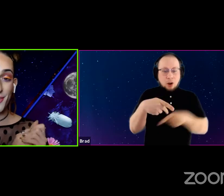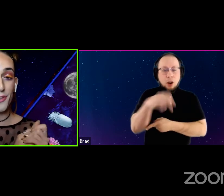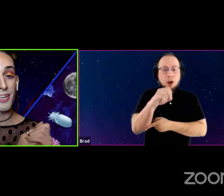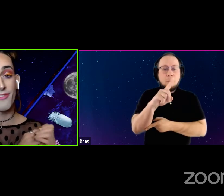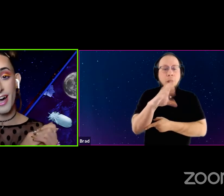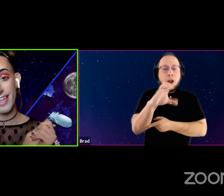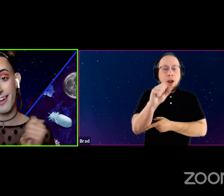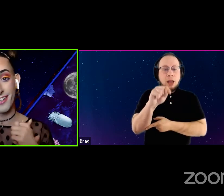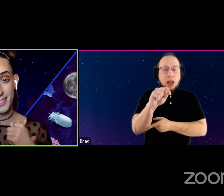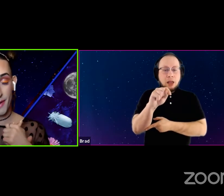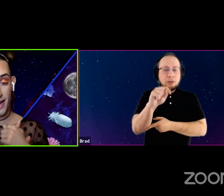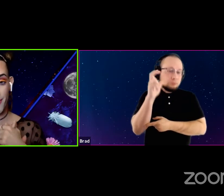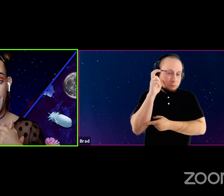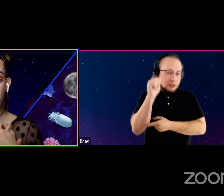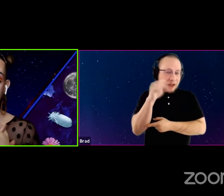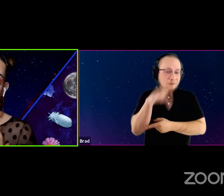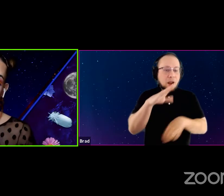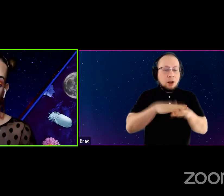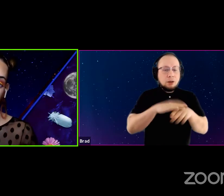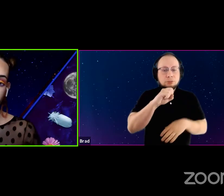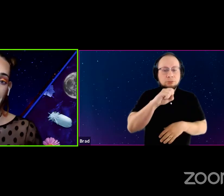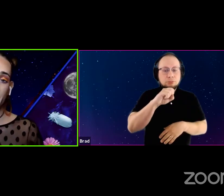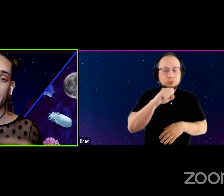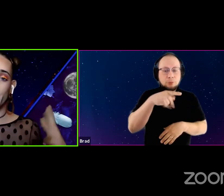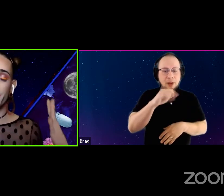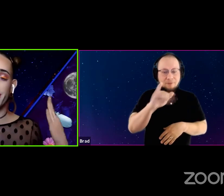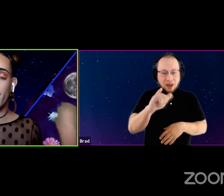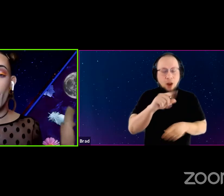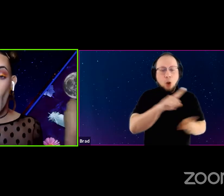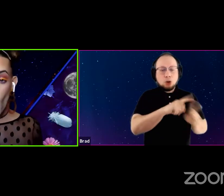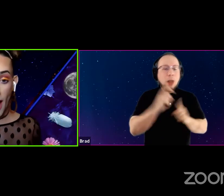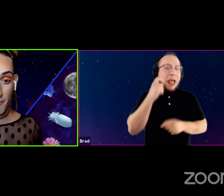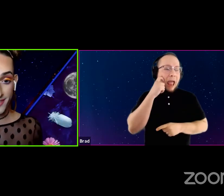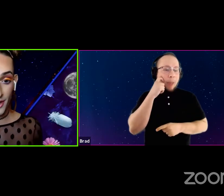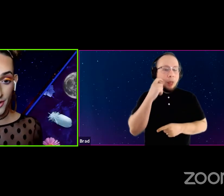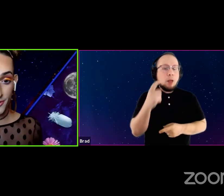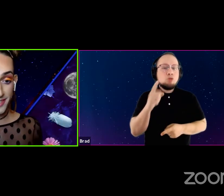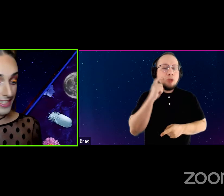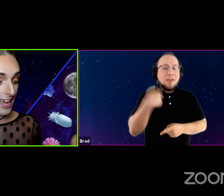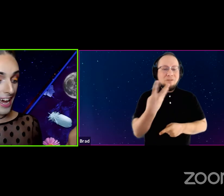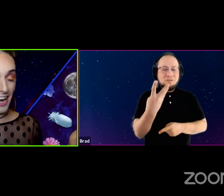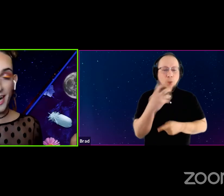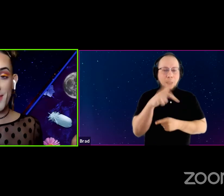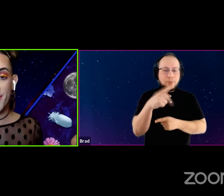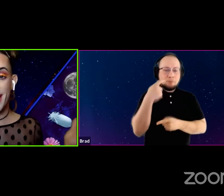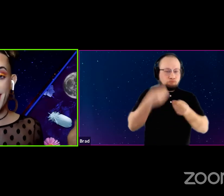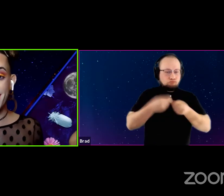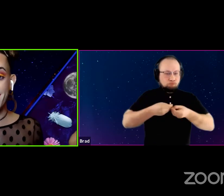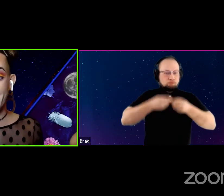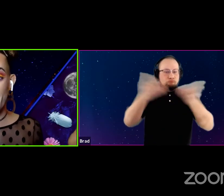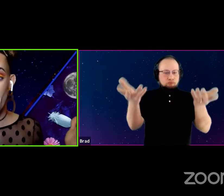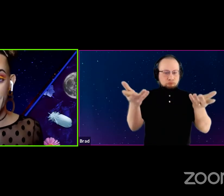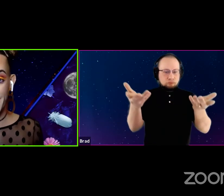So you can find that on Spotify, and Apple podcasts. We just released four episodes this morning.